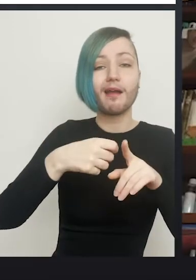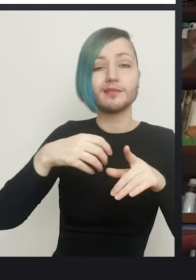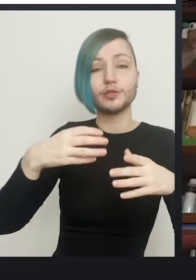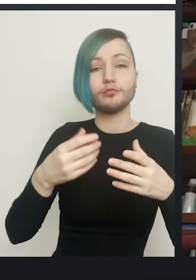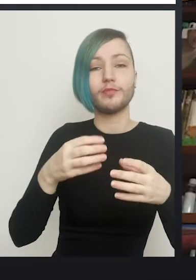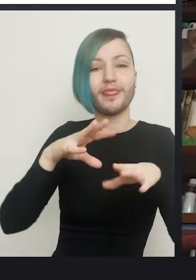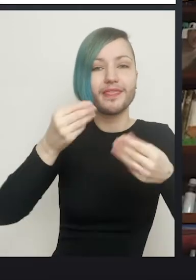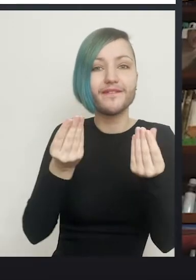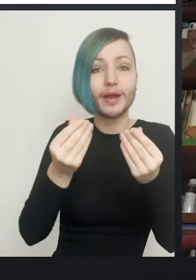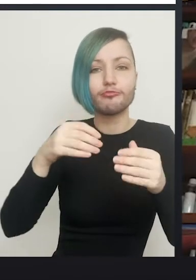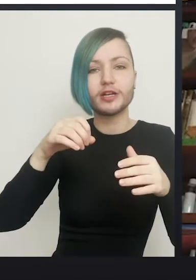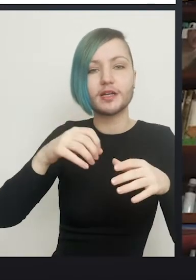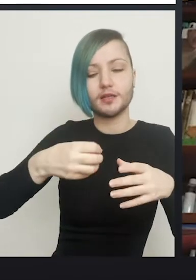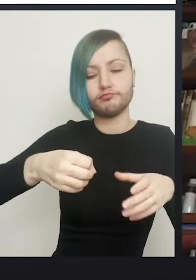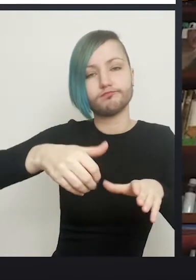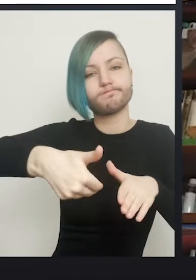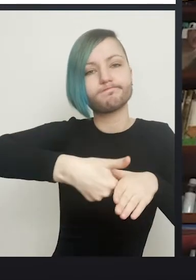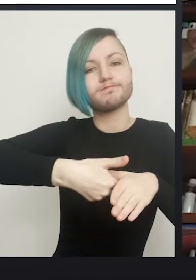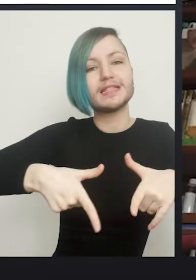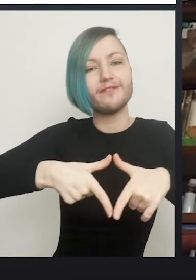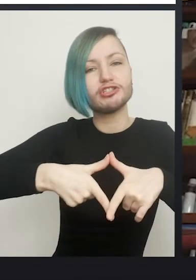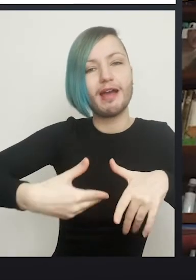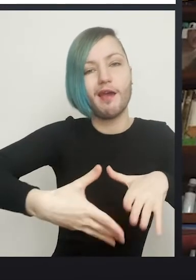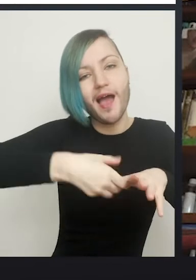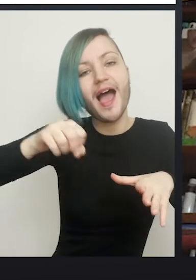that goes into the bladder, that drains the bladder– so they both come out on day five,